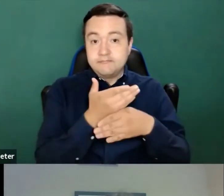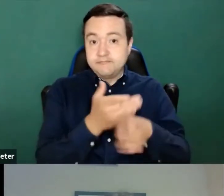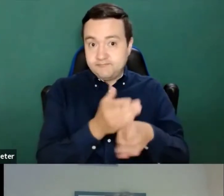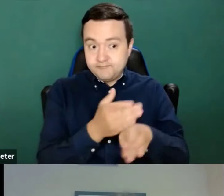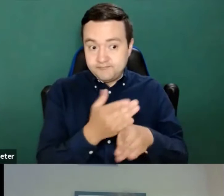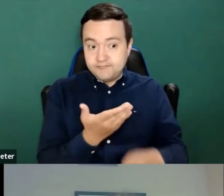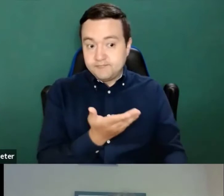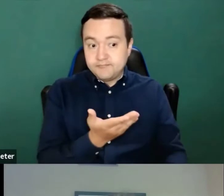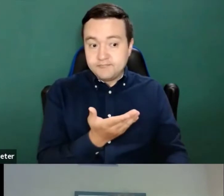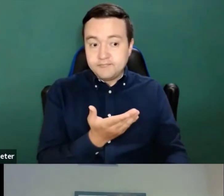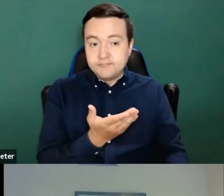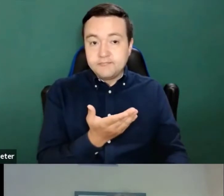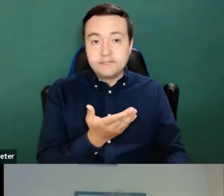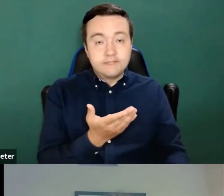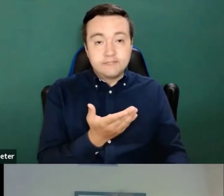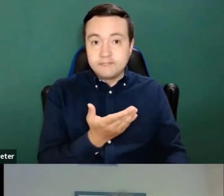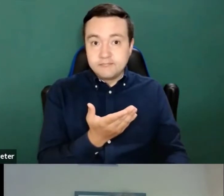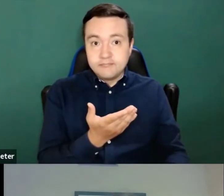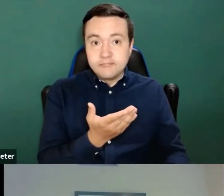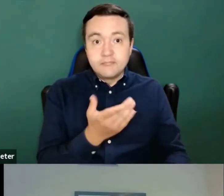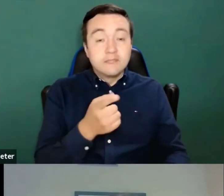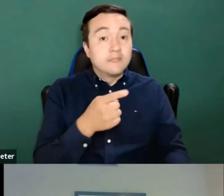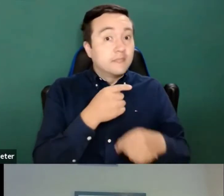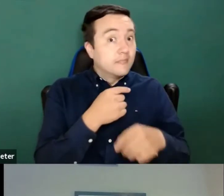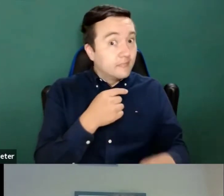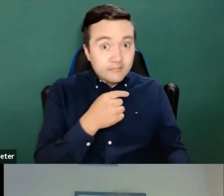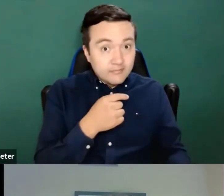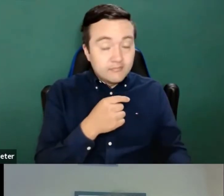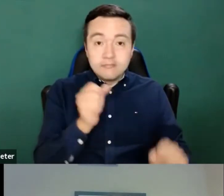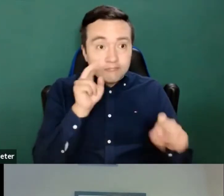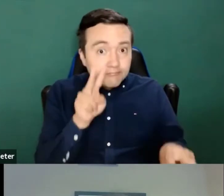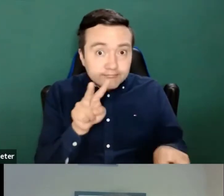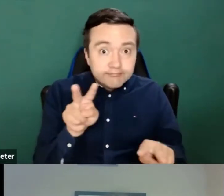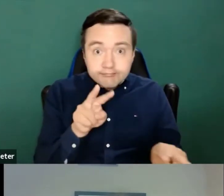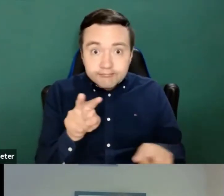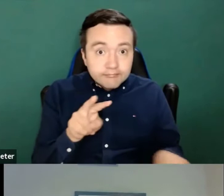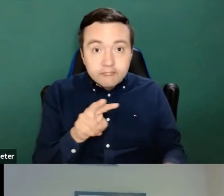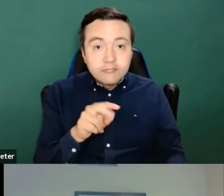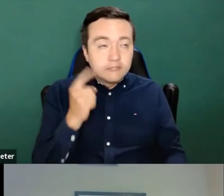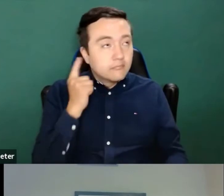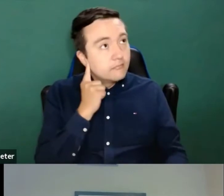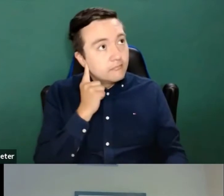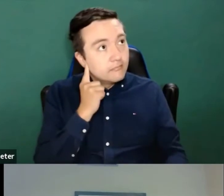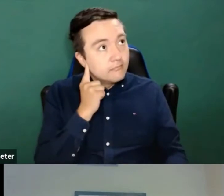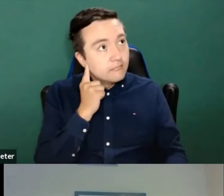So your task is not to fall asleep. So you will have to decide if I'm that inspiring or not.